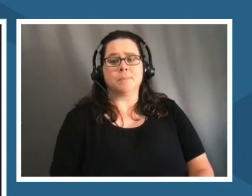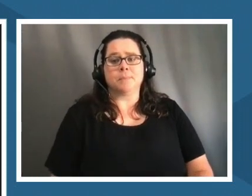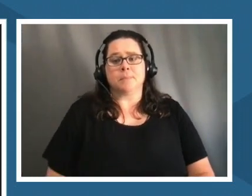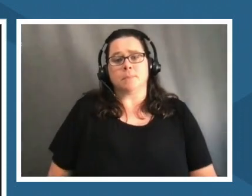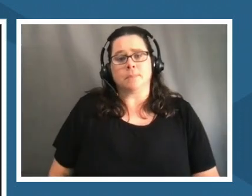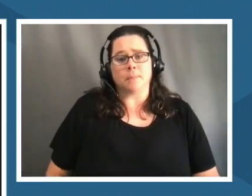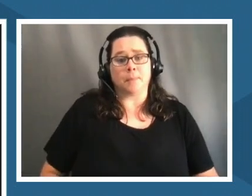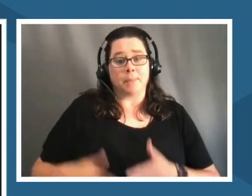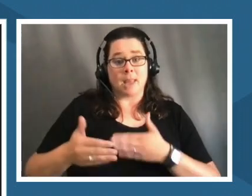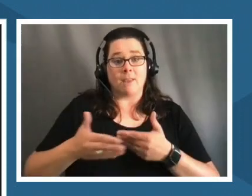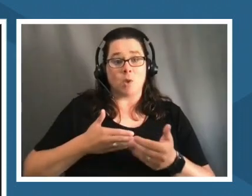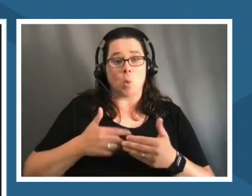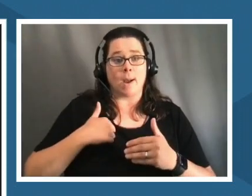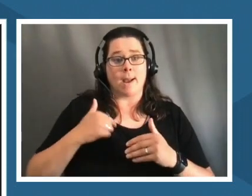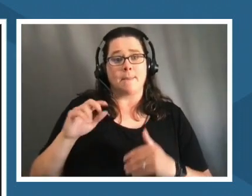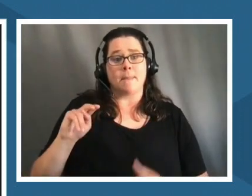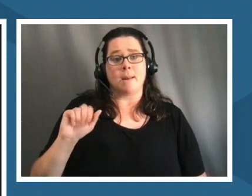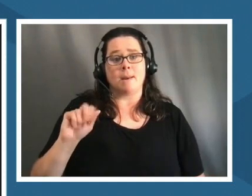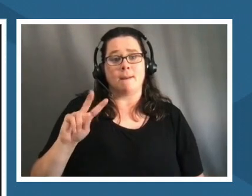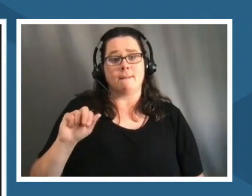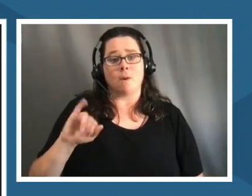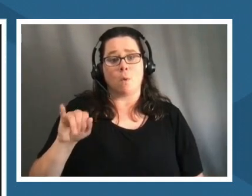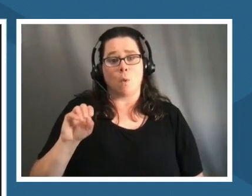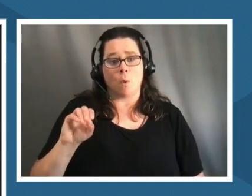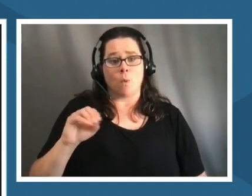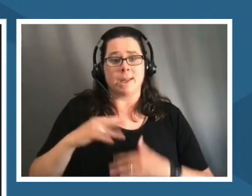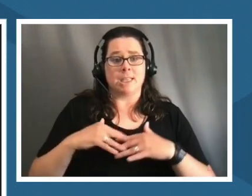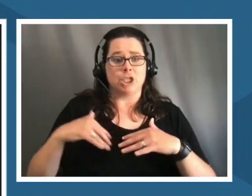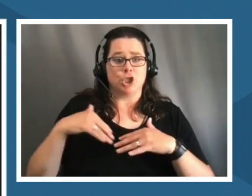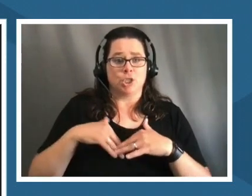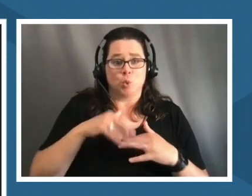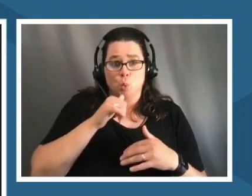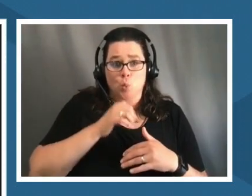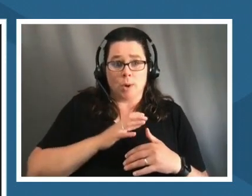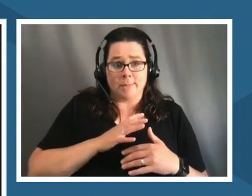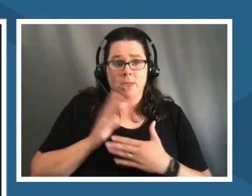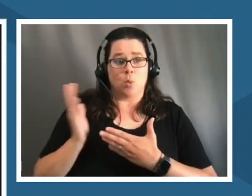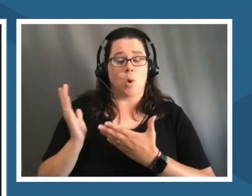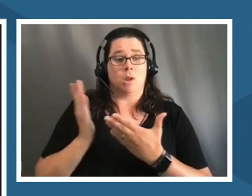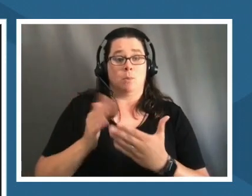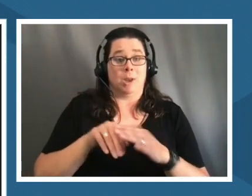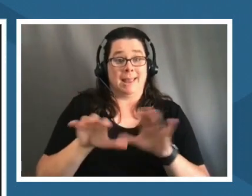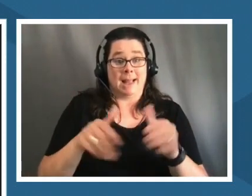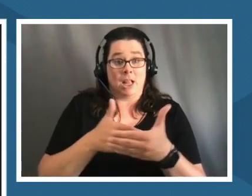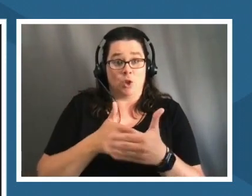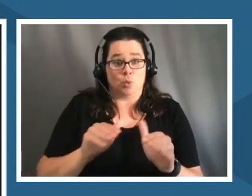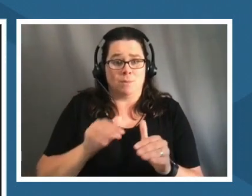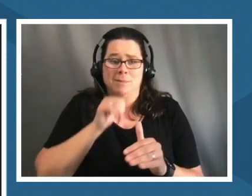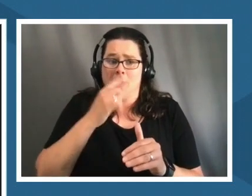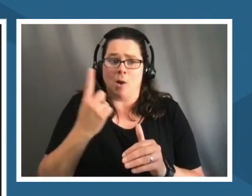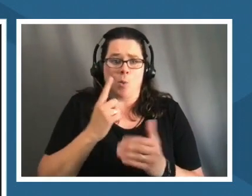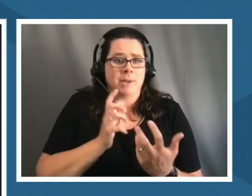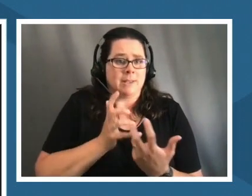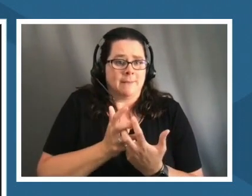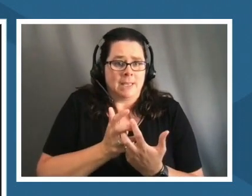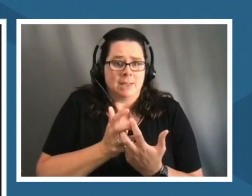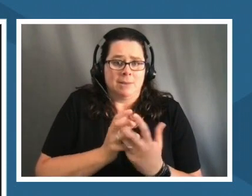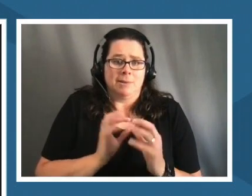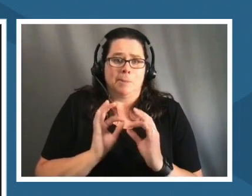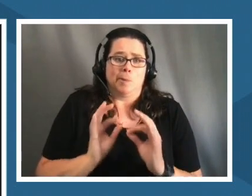woman doesn't mean that what i bring into the classroom fits in a perfect little box